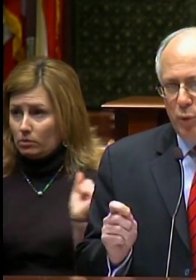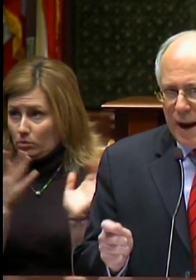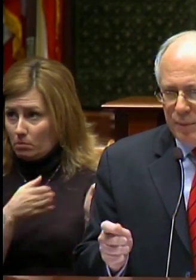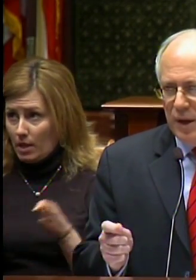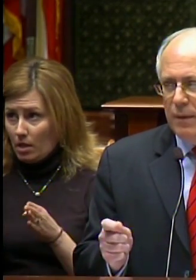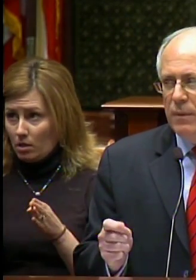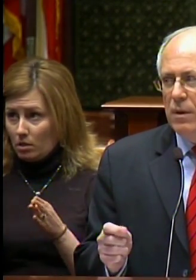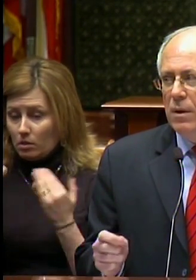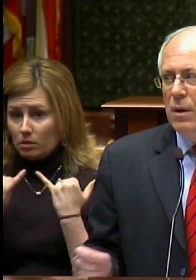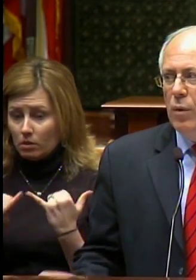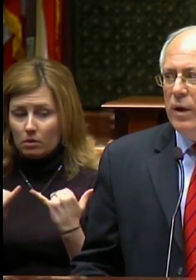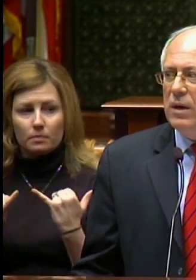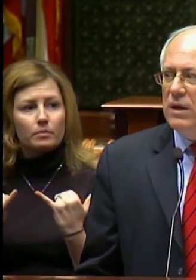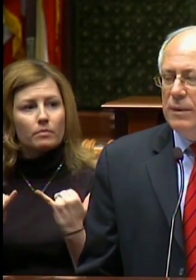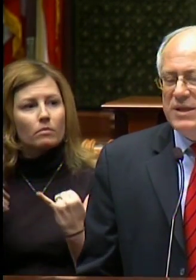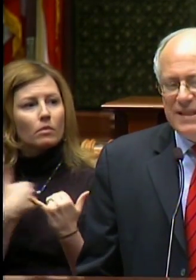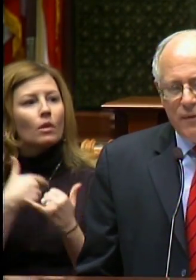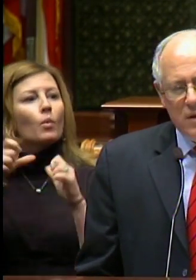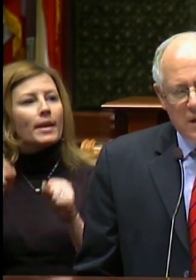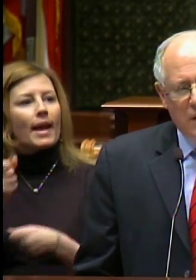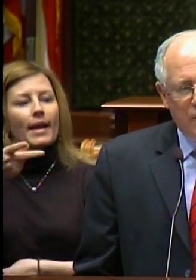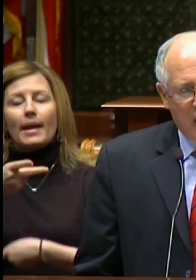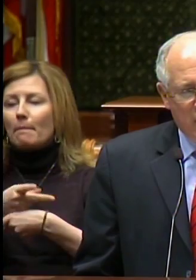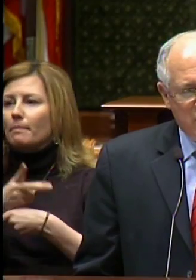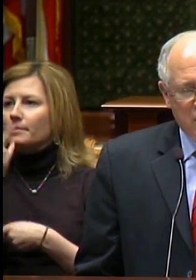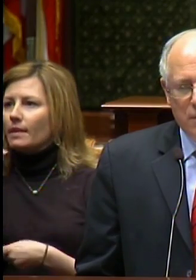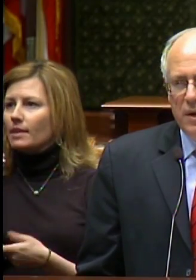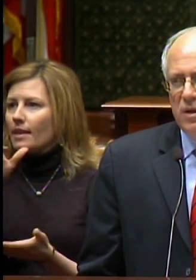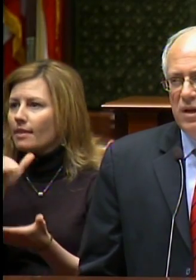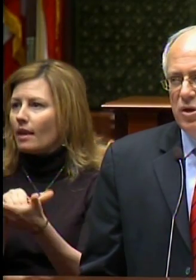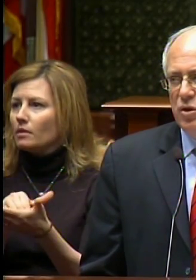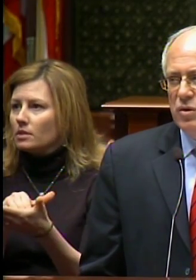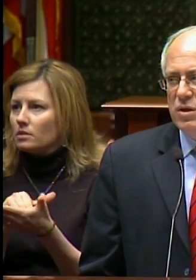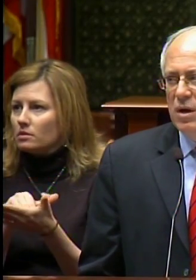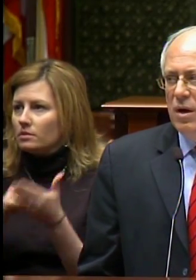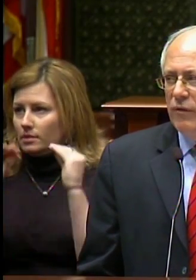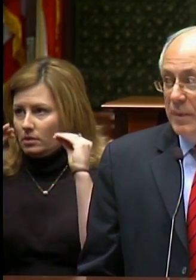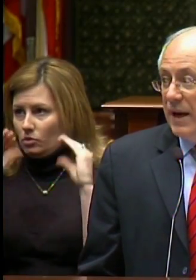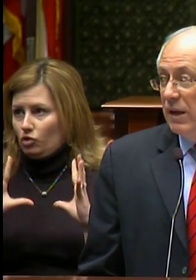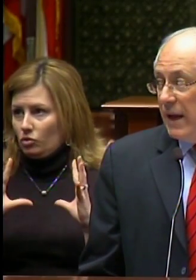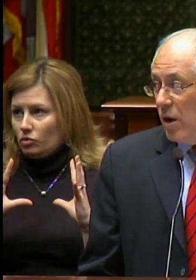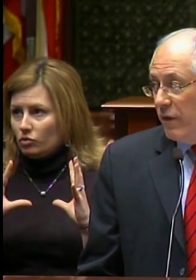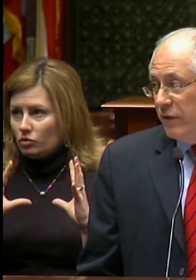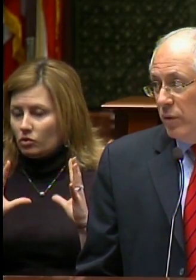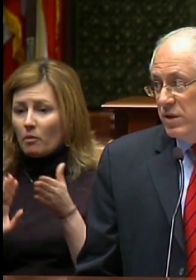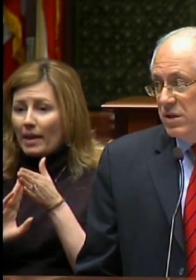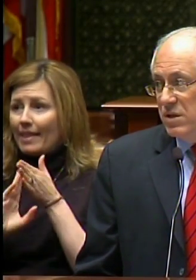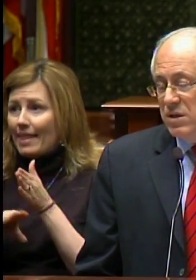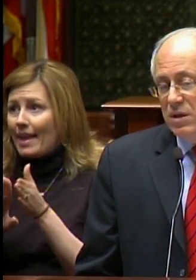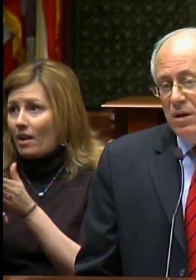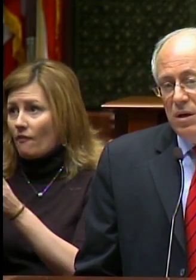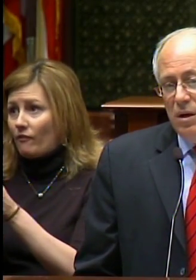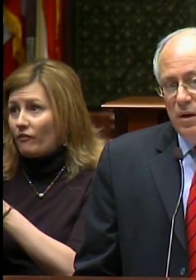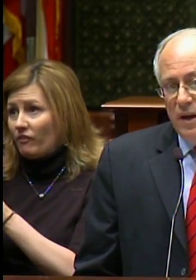promptly – we can keep 17,000 committed teachers from getting layoff notices in the